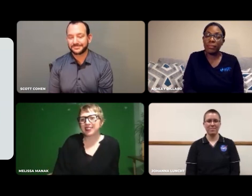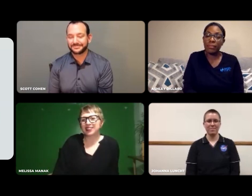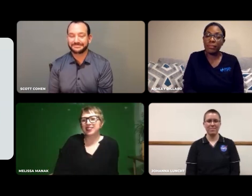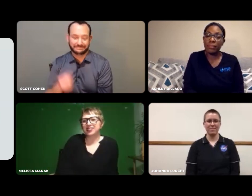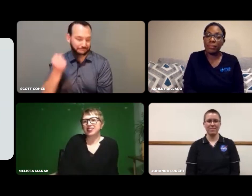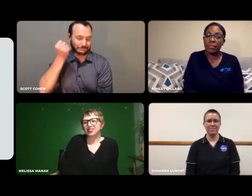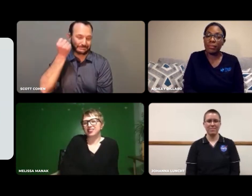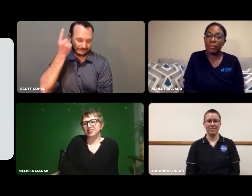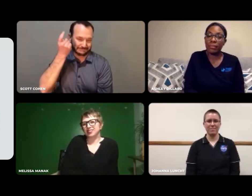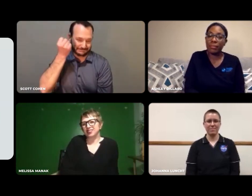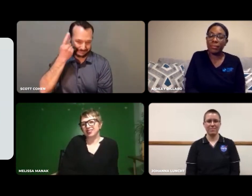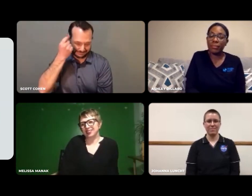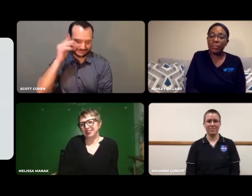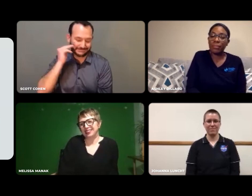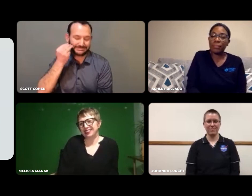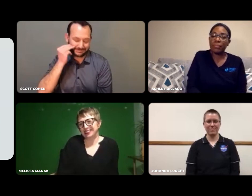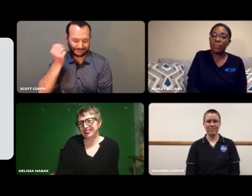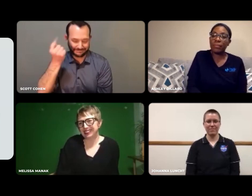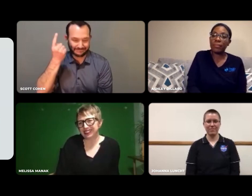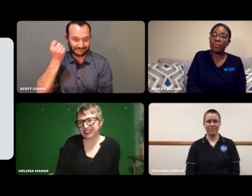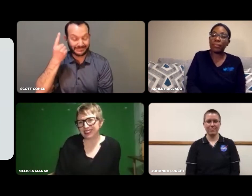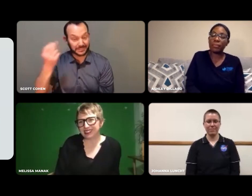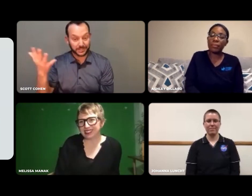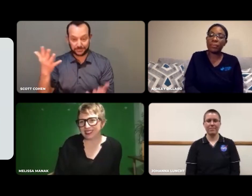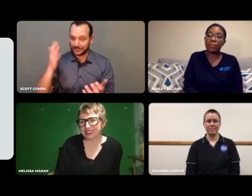Melissa, valid point. Understood.